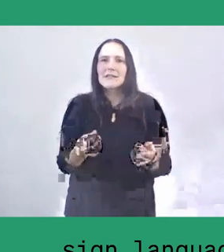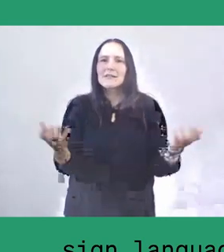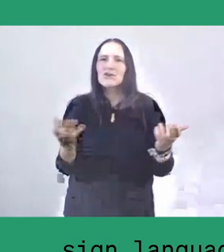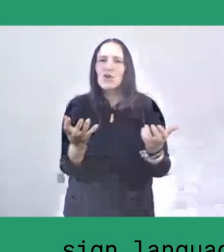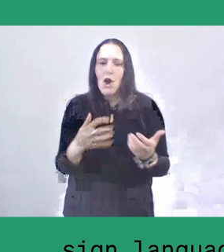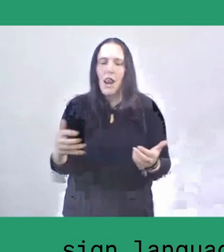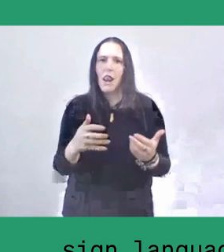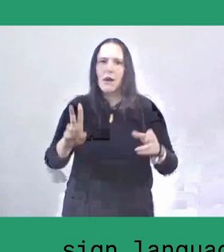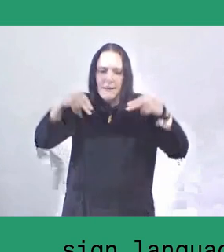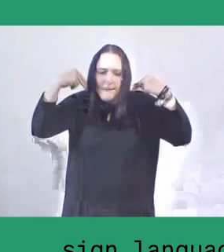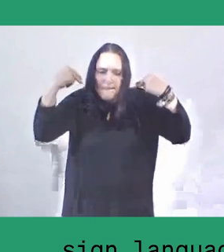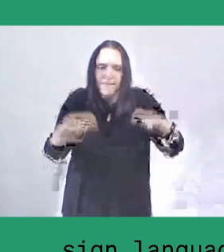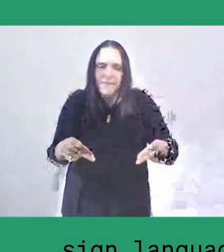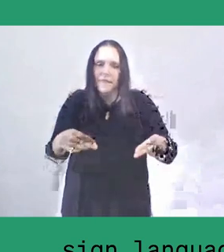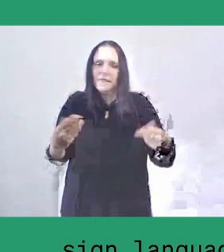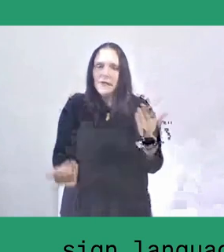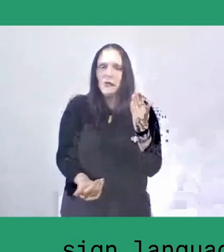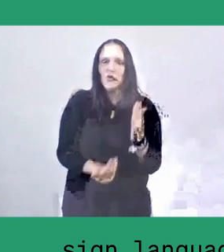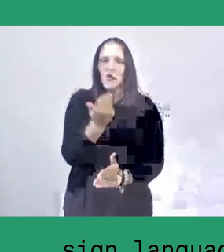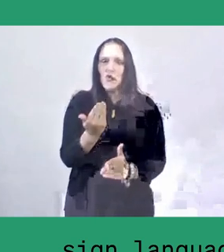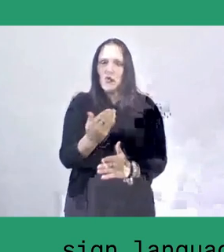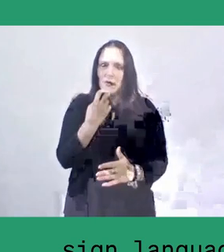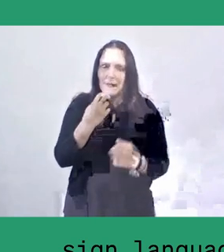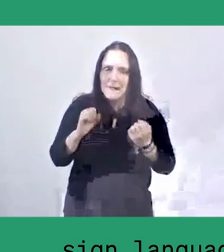which is also coming from the area around Salassae itself.